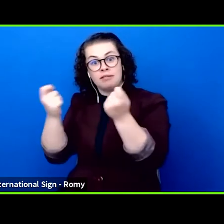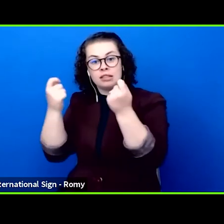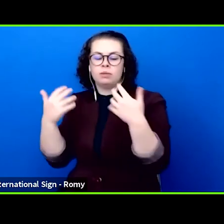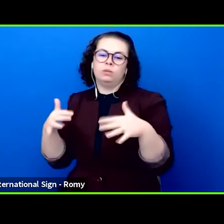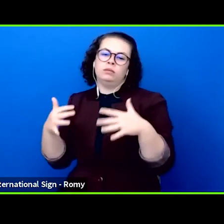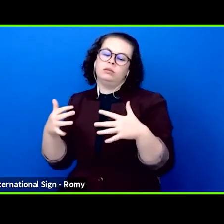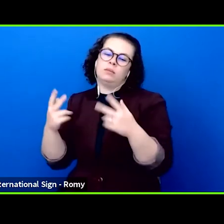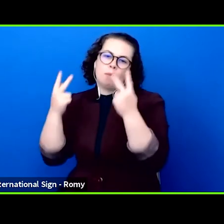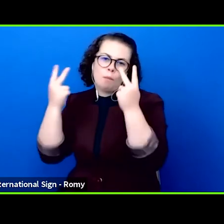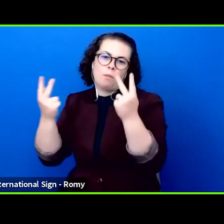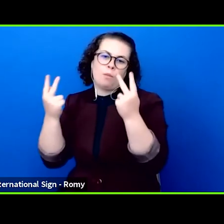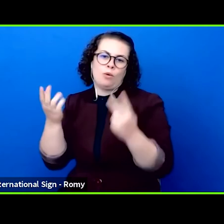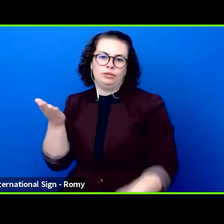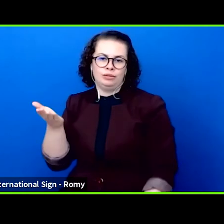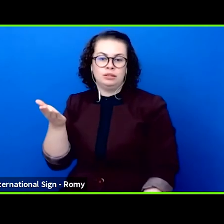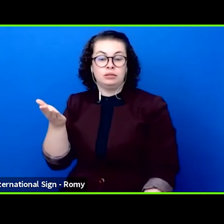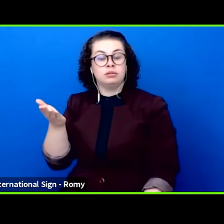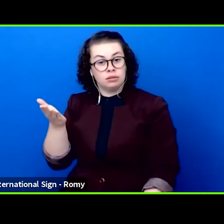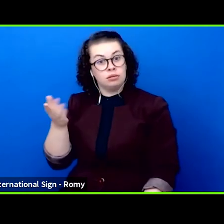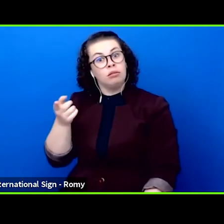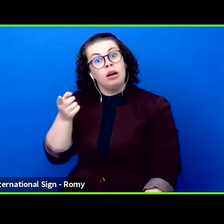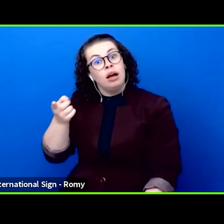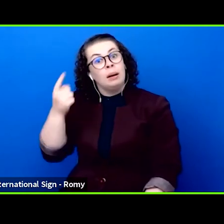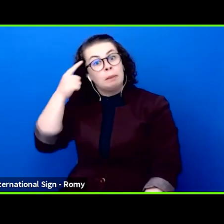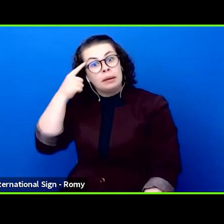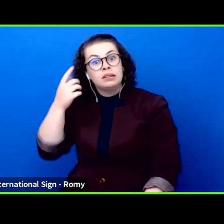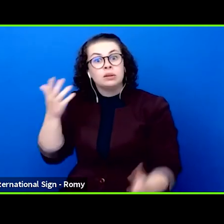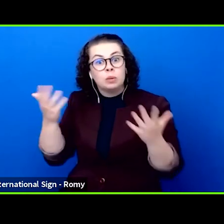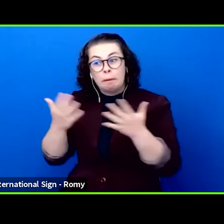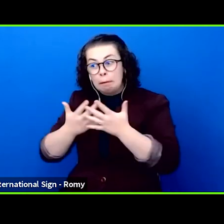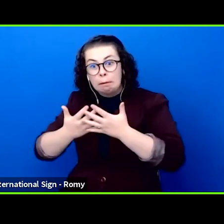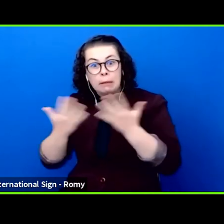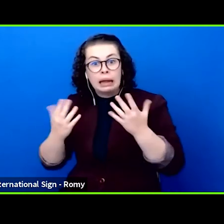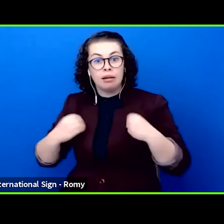that has already given a boost of numerous artistic careers, including directors